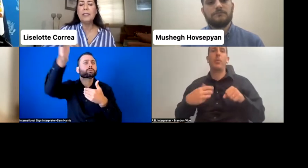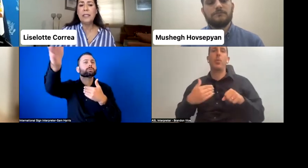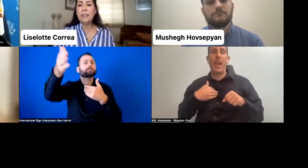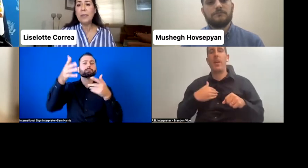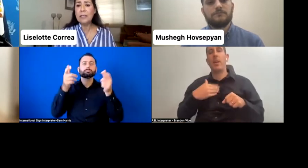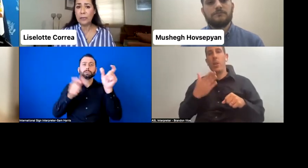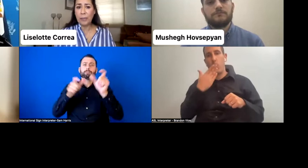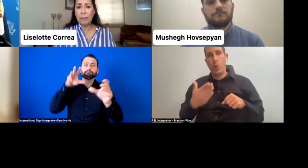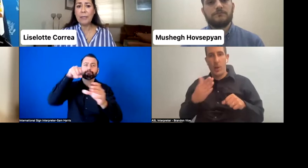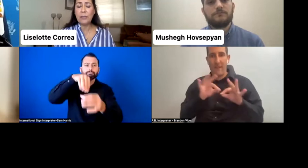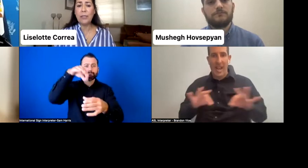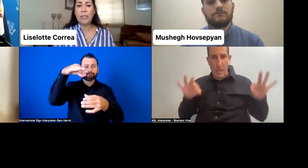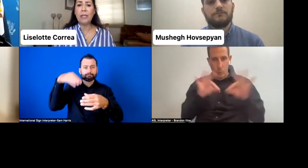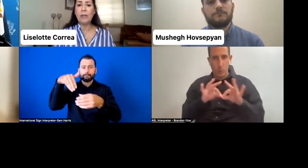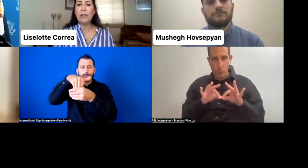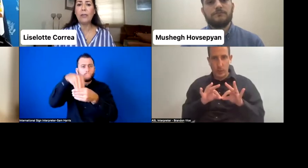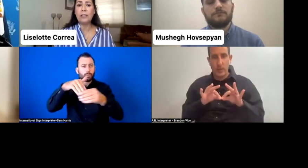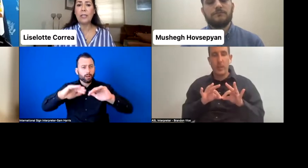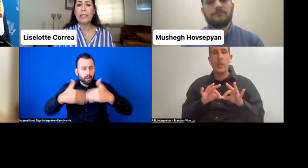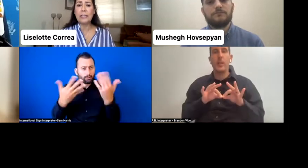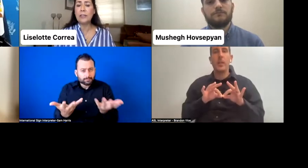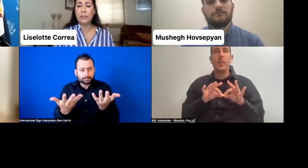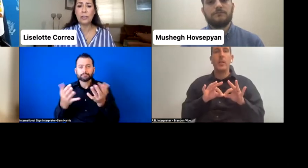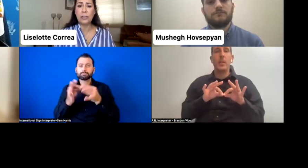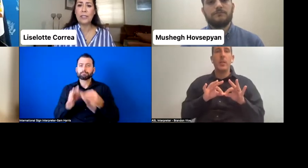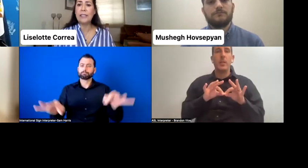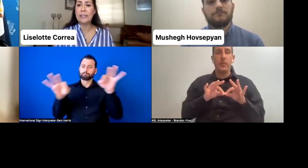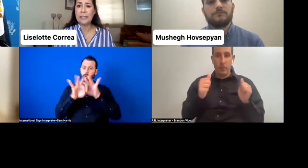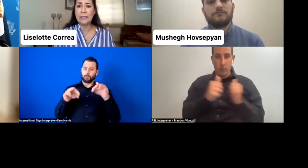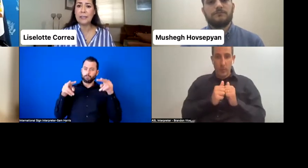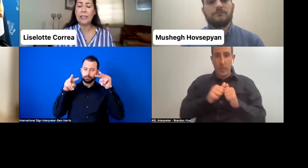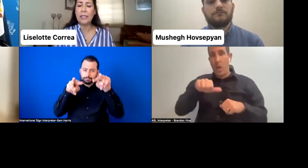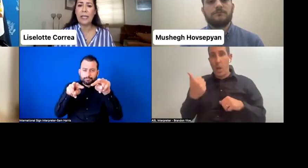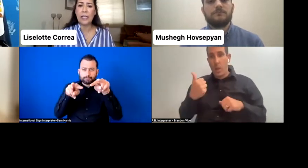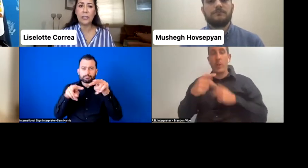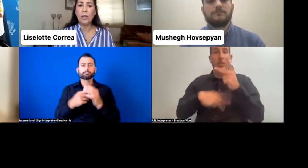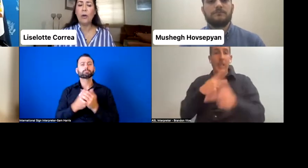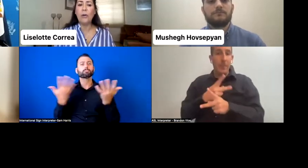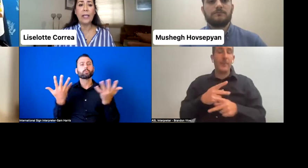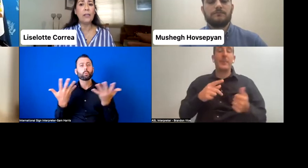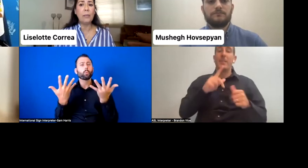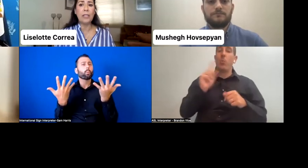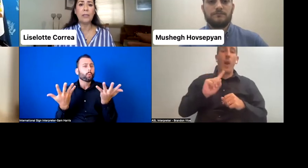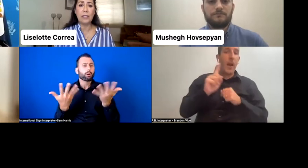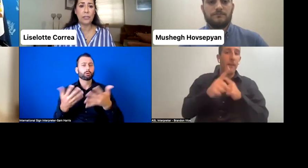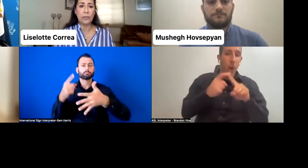Gender mainstreaming and other cross indicators such as ethnicity, age, or economic condition